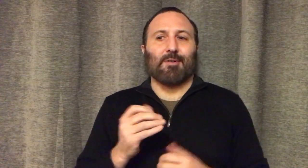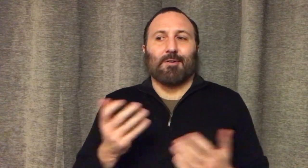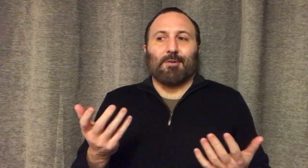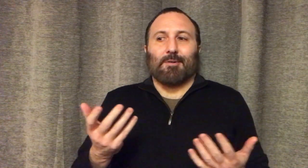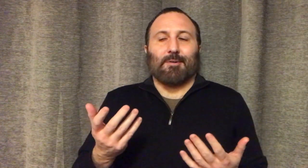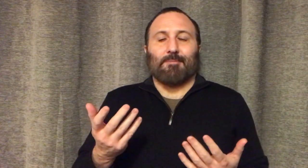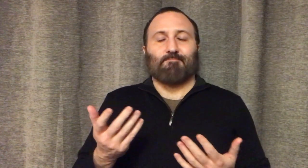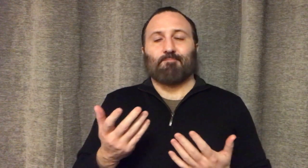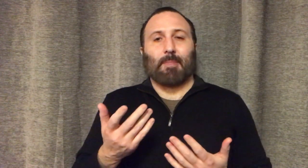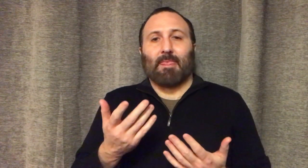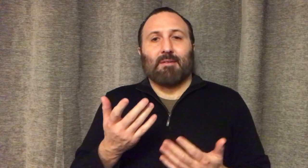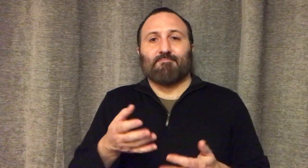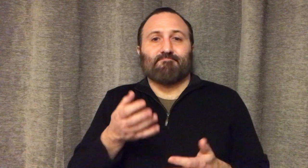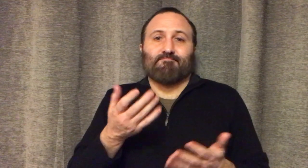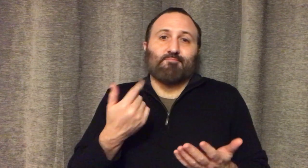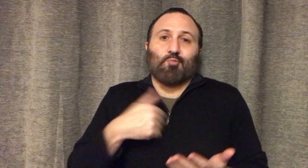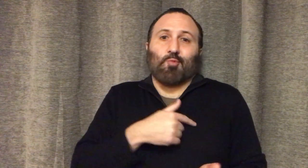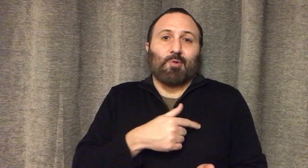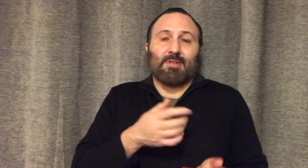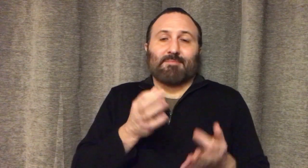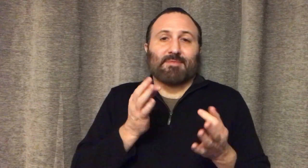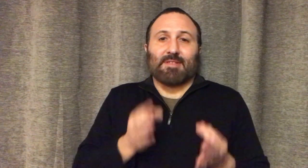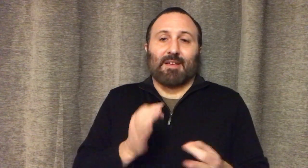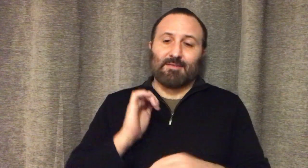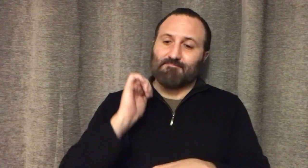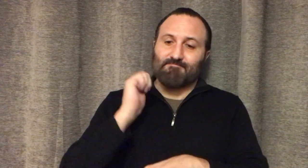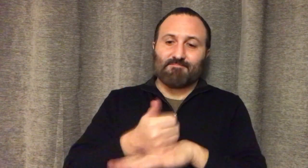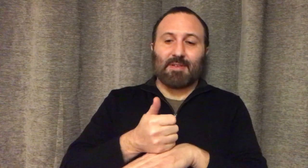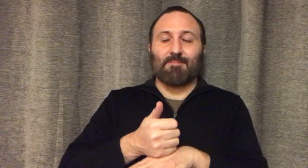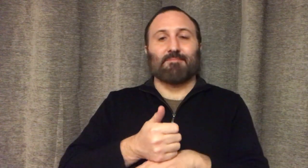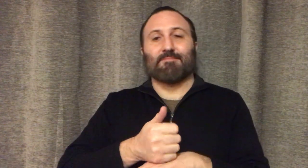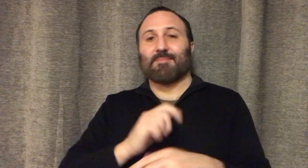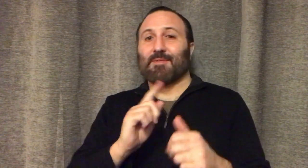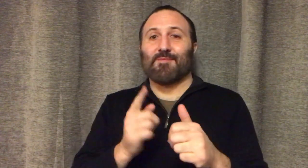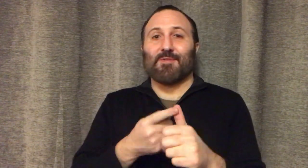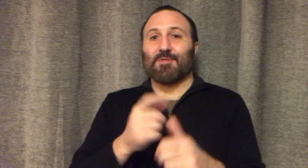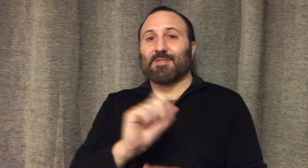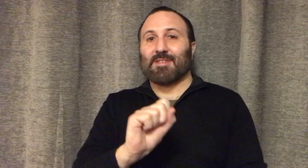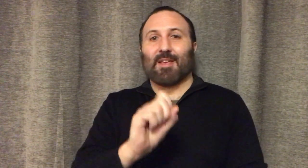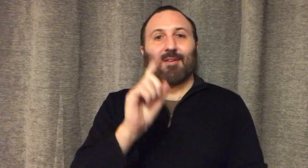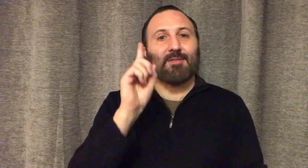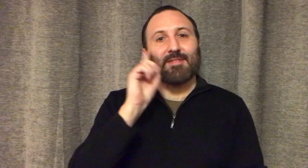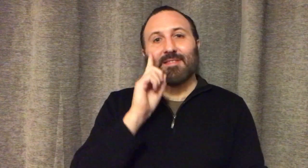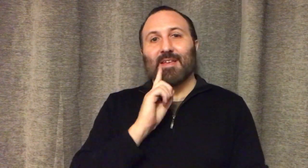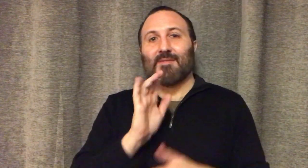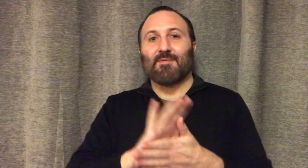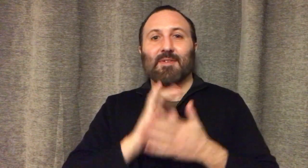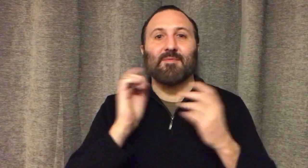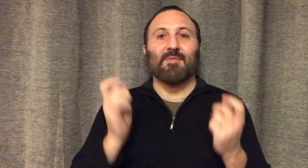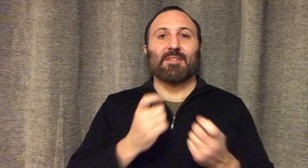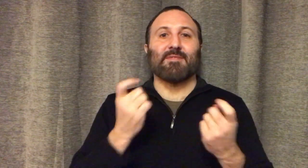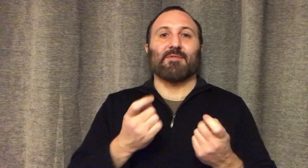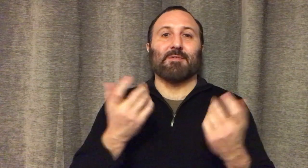So, we went ahead and set up the first Seattle Deaf Film Festival.